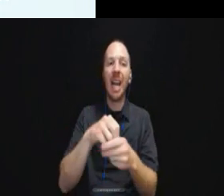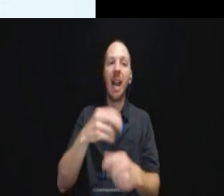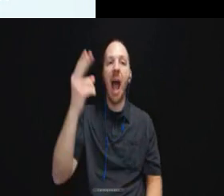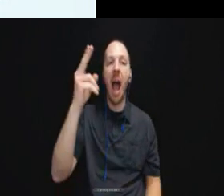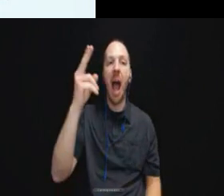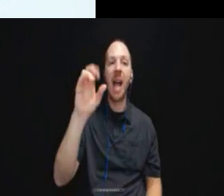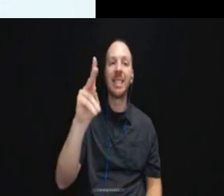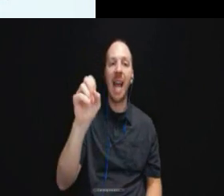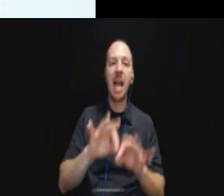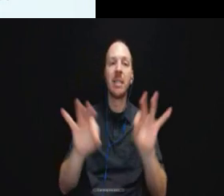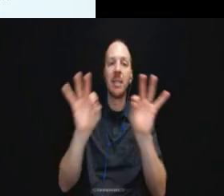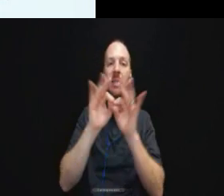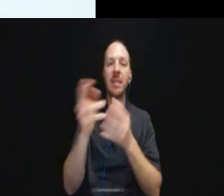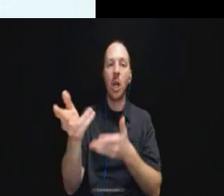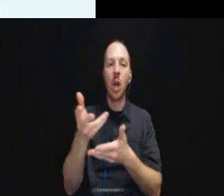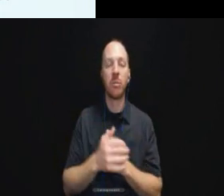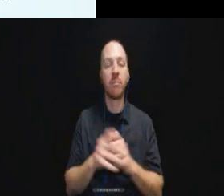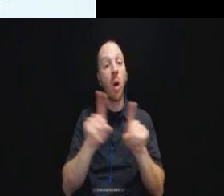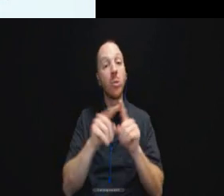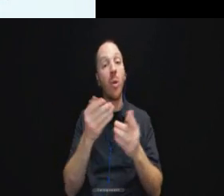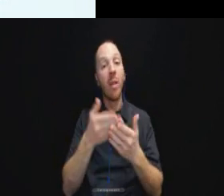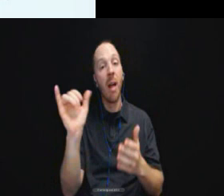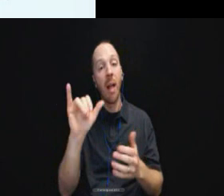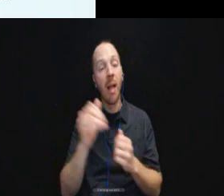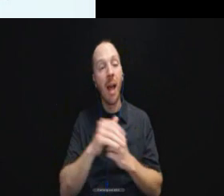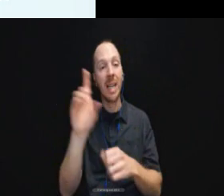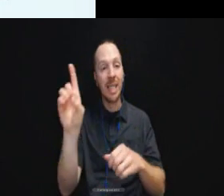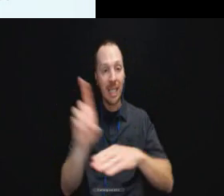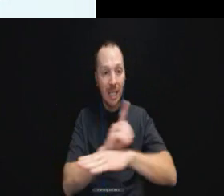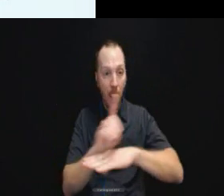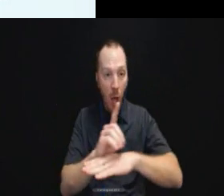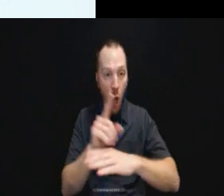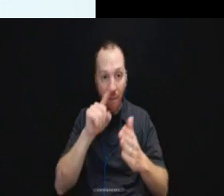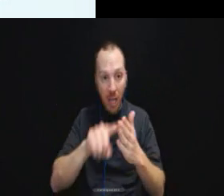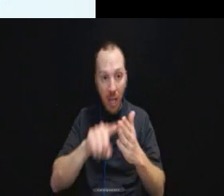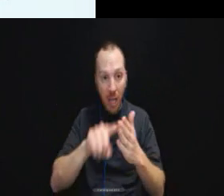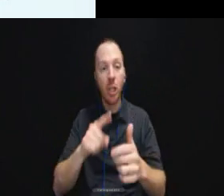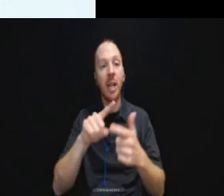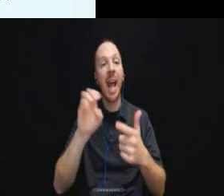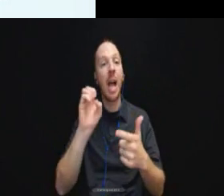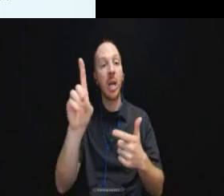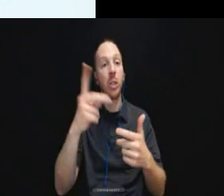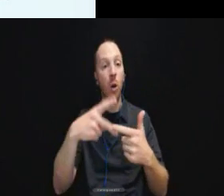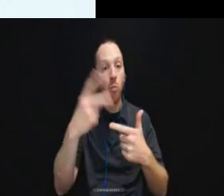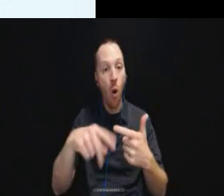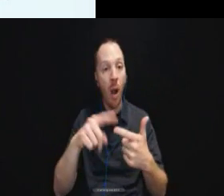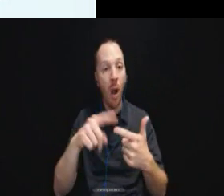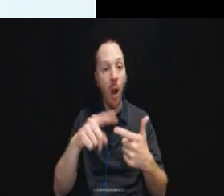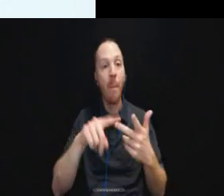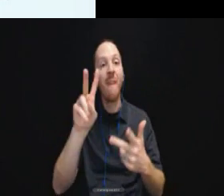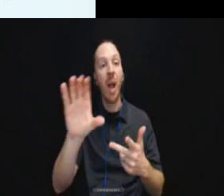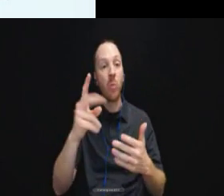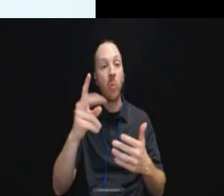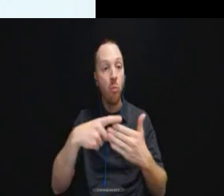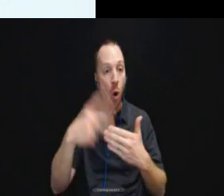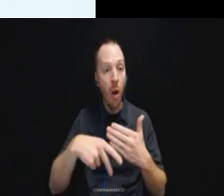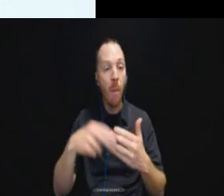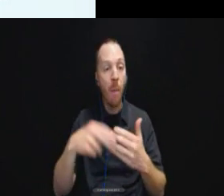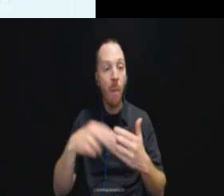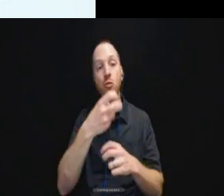Educational program, vocational programs, transferring classification and meetings with